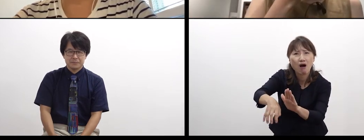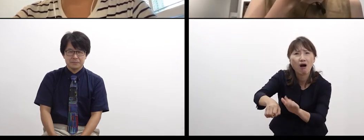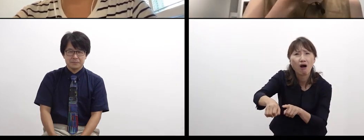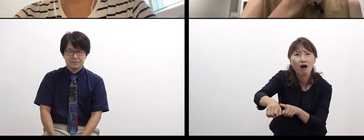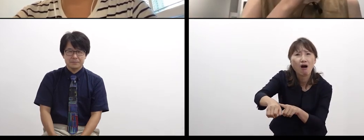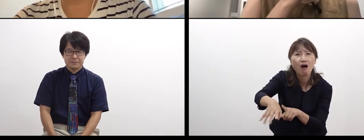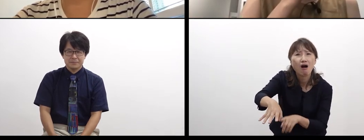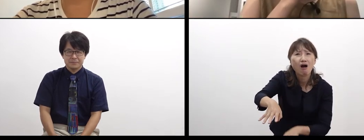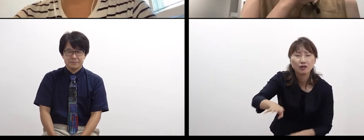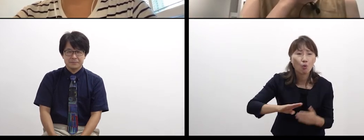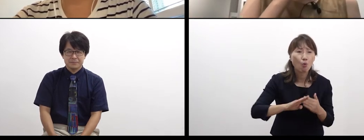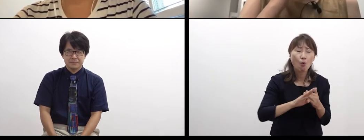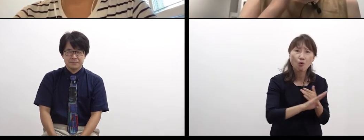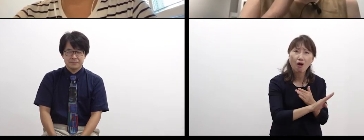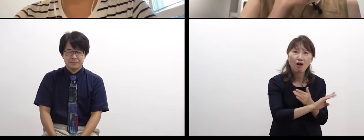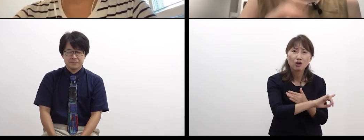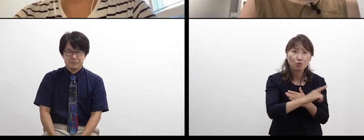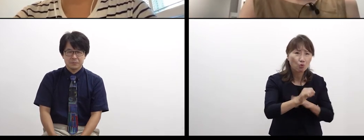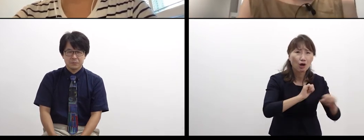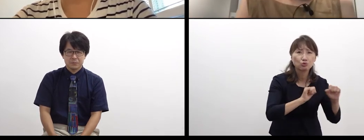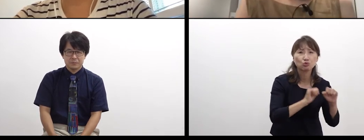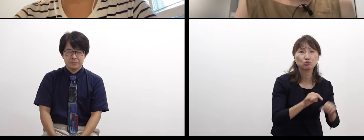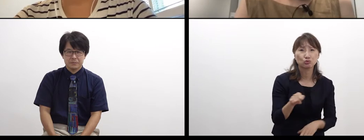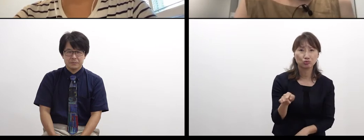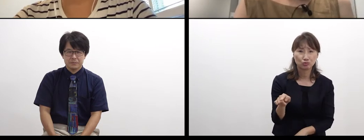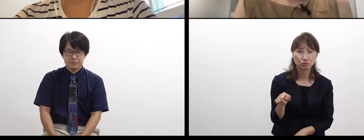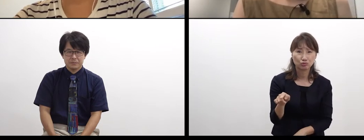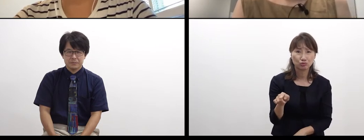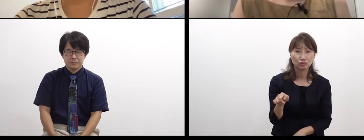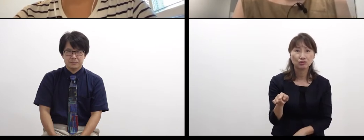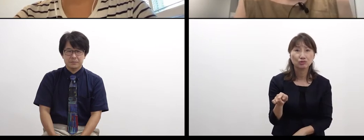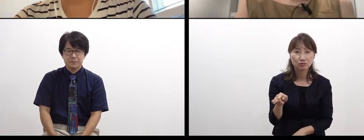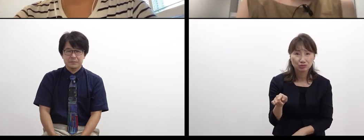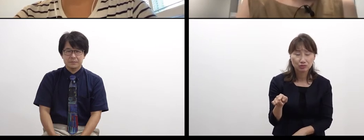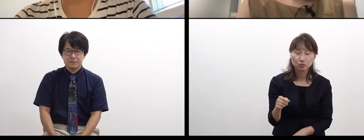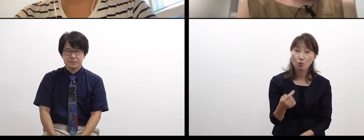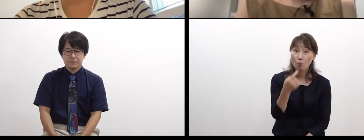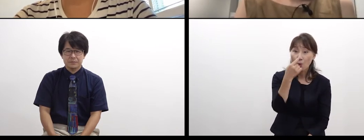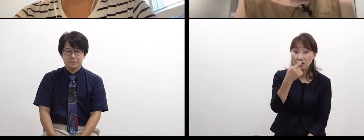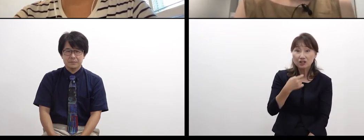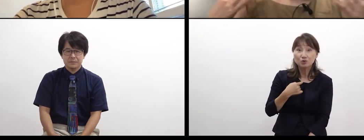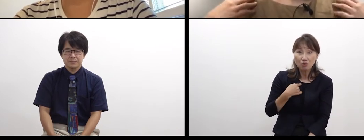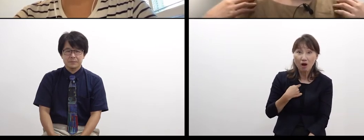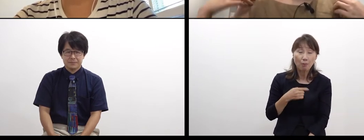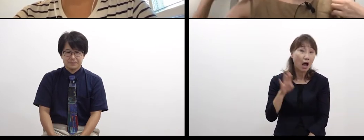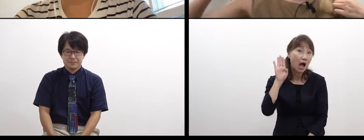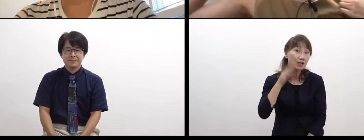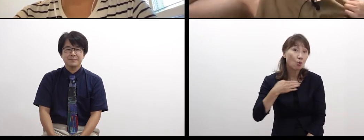and move on to another thing. Then, I hear the sound